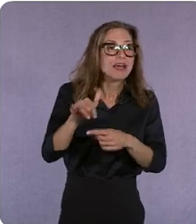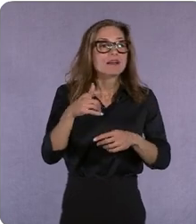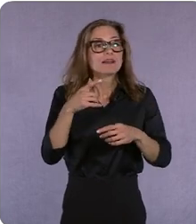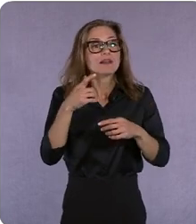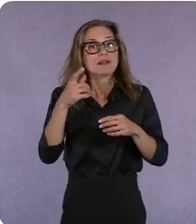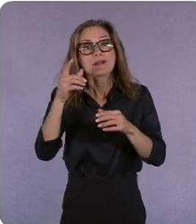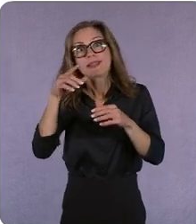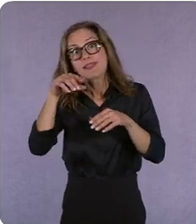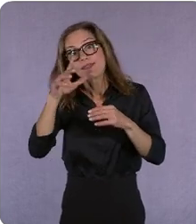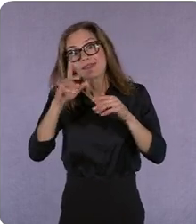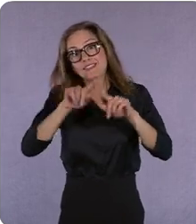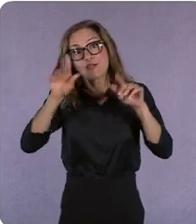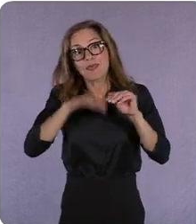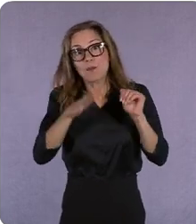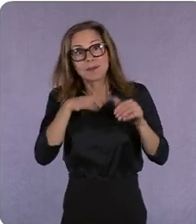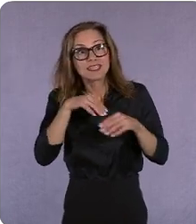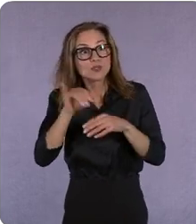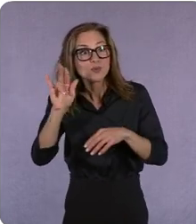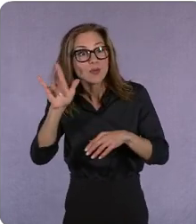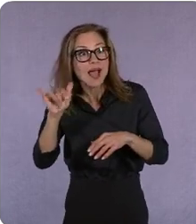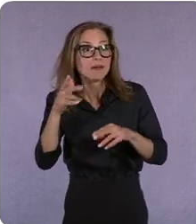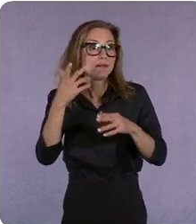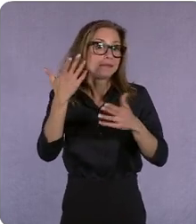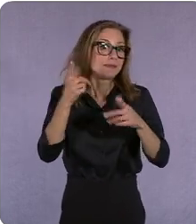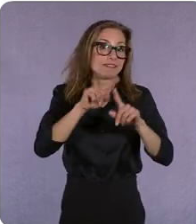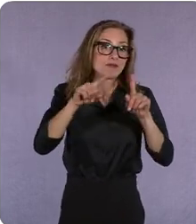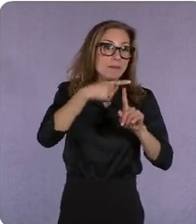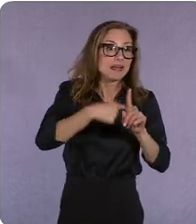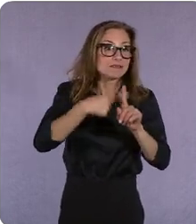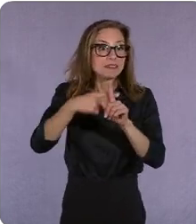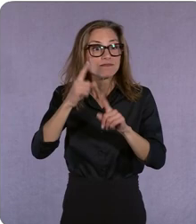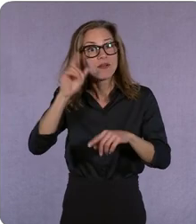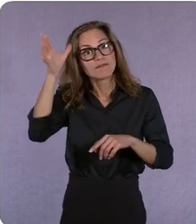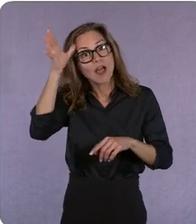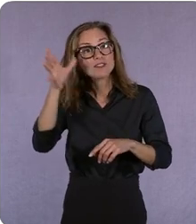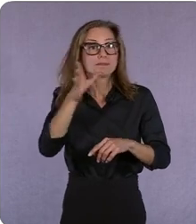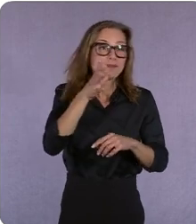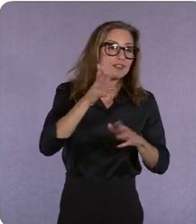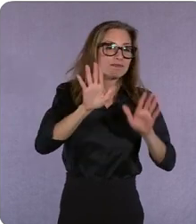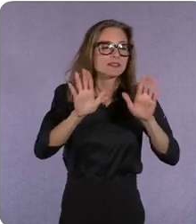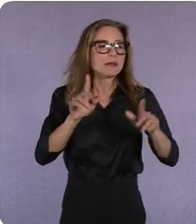year for parents dads as well but we do a lot of our social listening for women it's horrific so